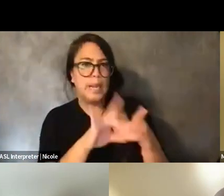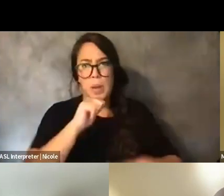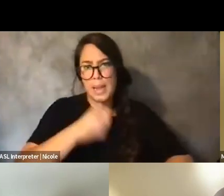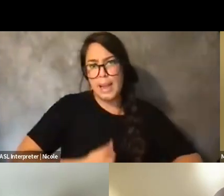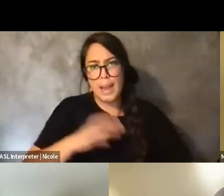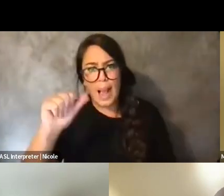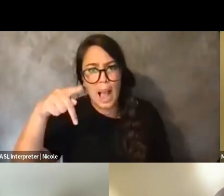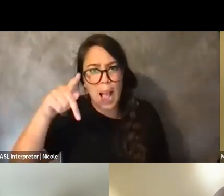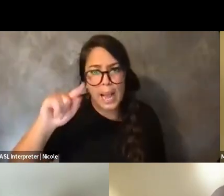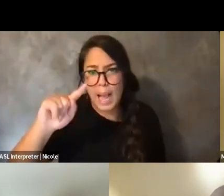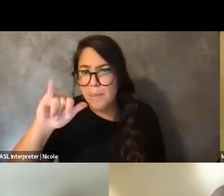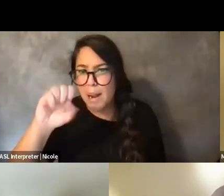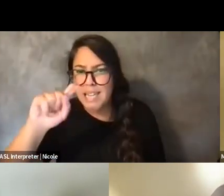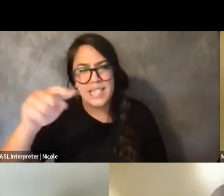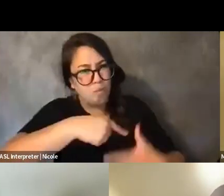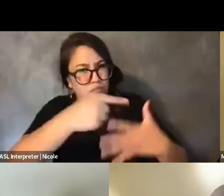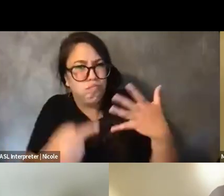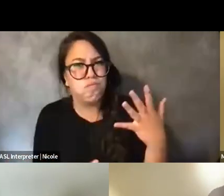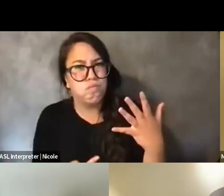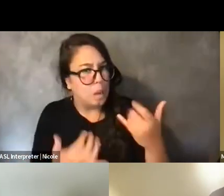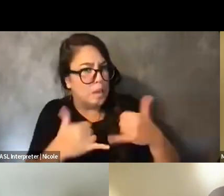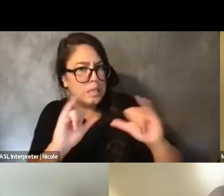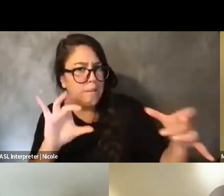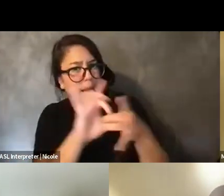to be engaged intimately and closely in order to recognize it